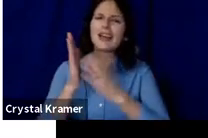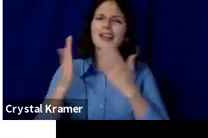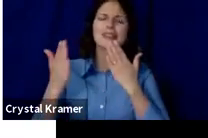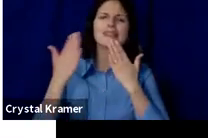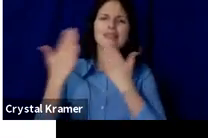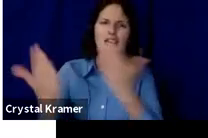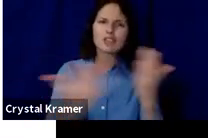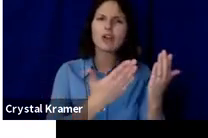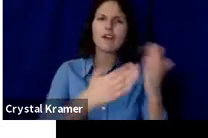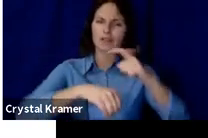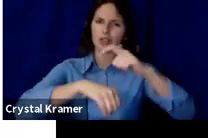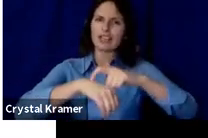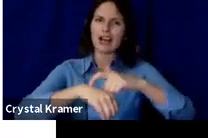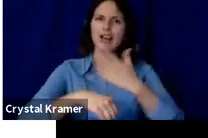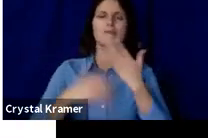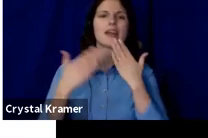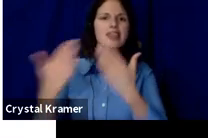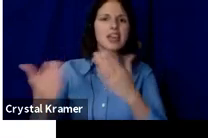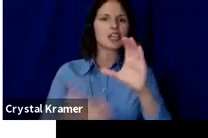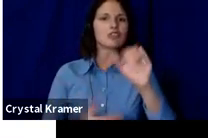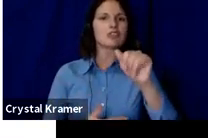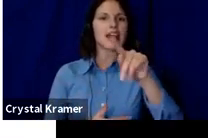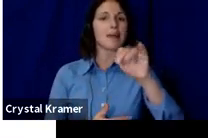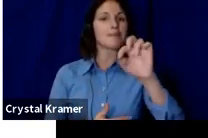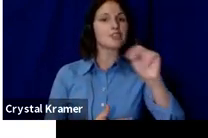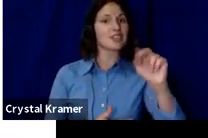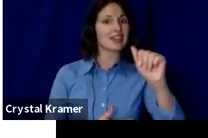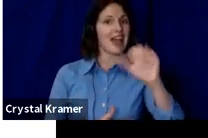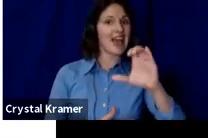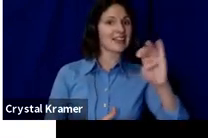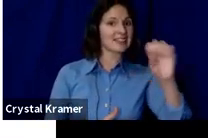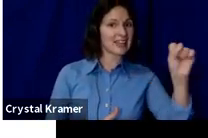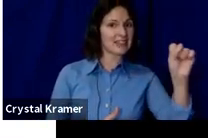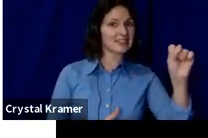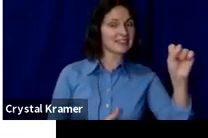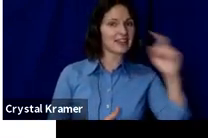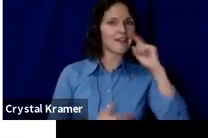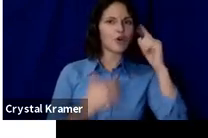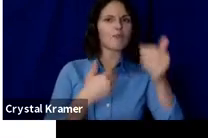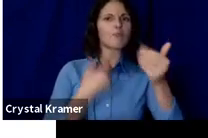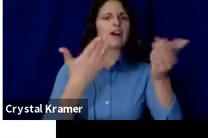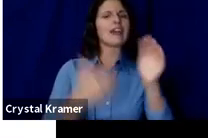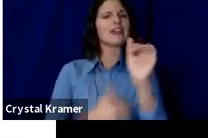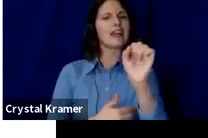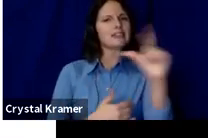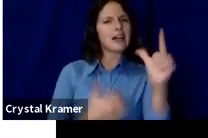Thank you so much to CaptionAccess for providing ASL support and closed captioning.